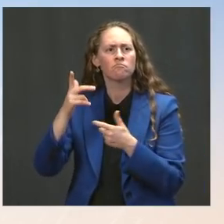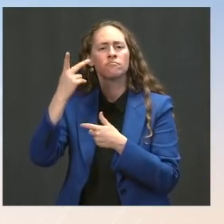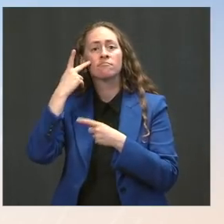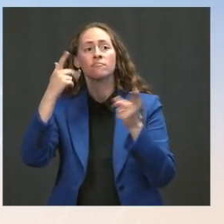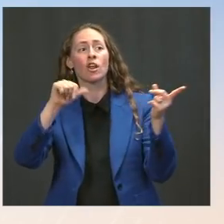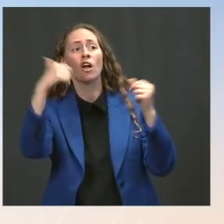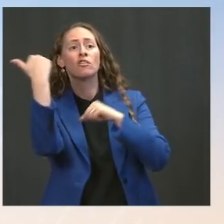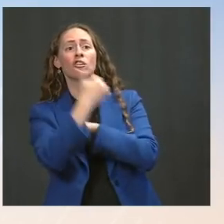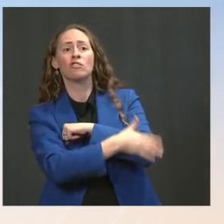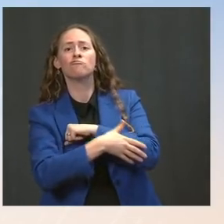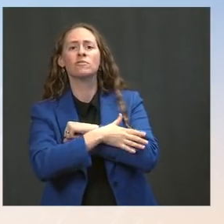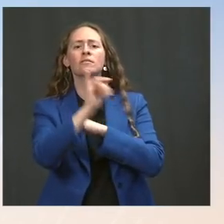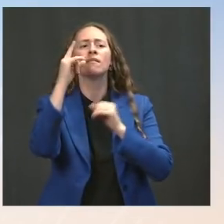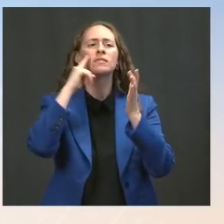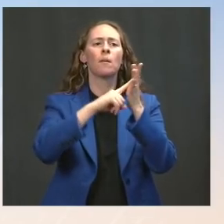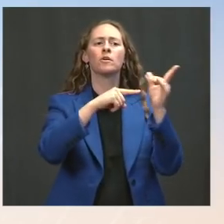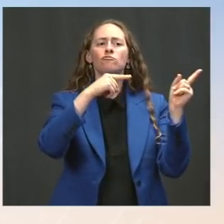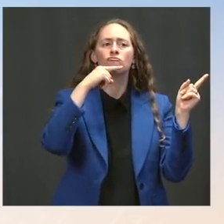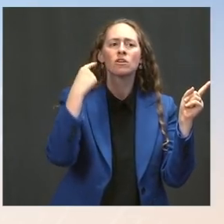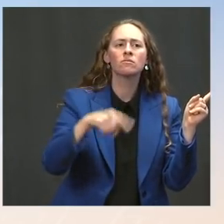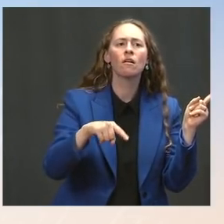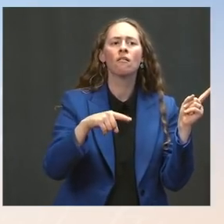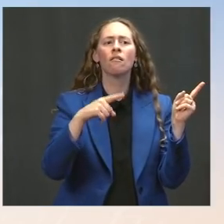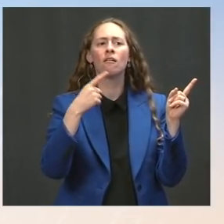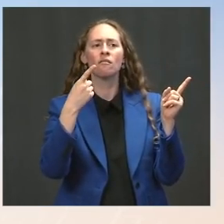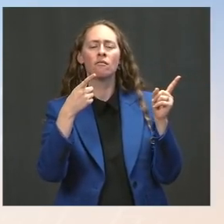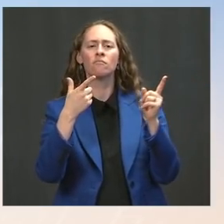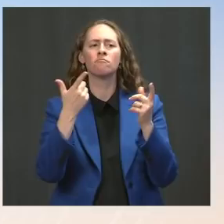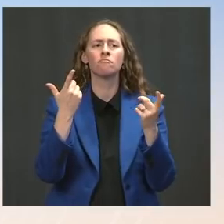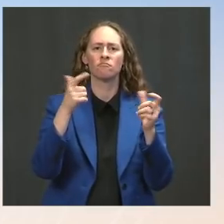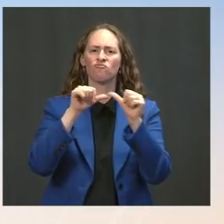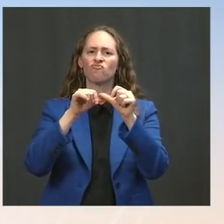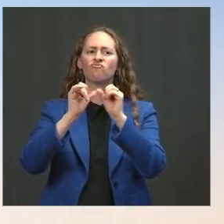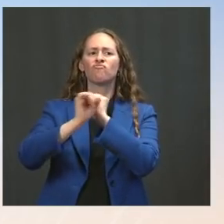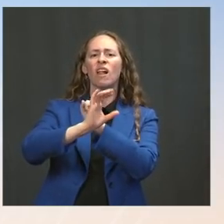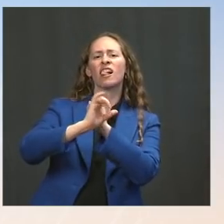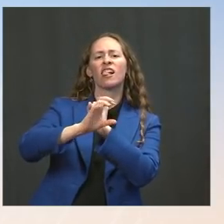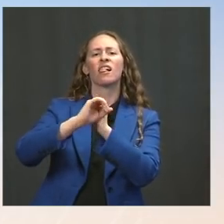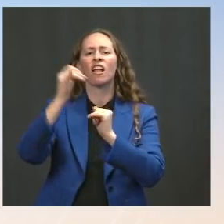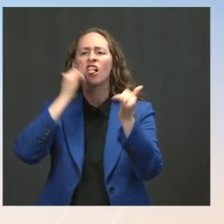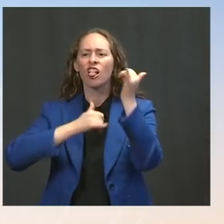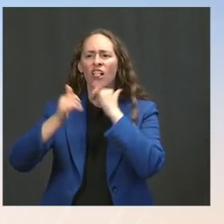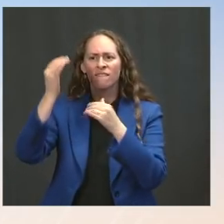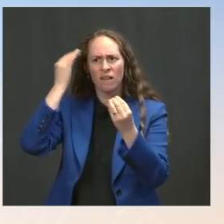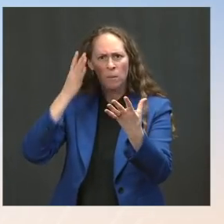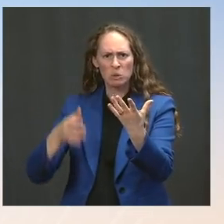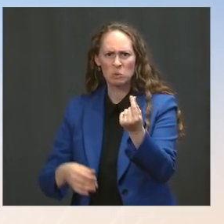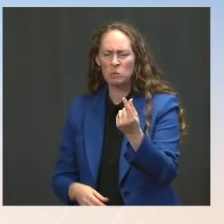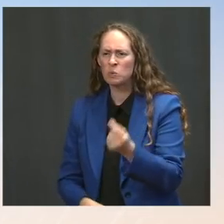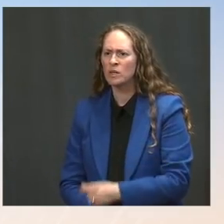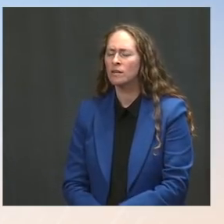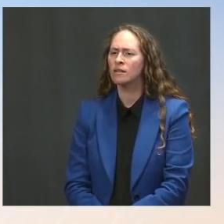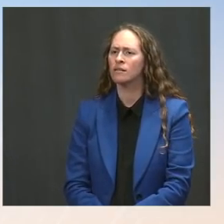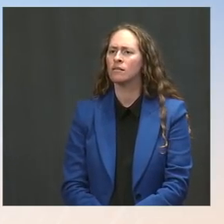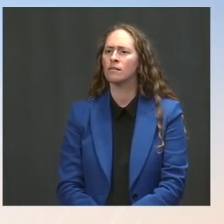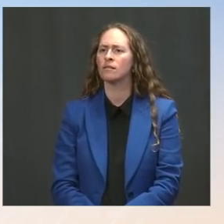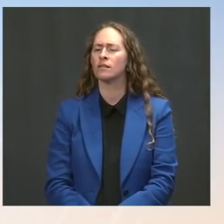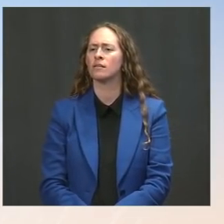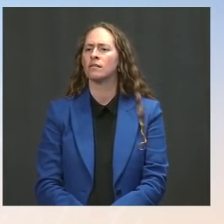Ms. Psaki: I've said -- I think maybe last week or the week before -- that we did see some elements of misinformation